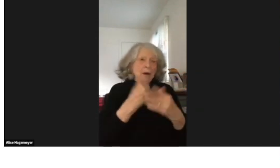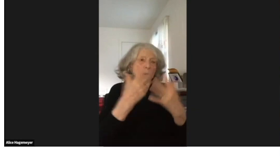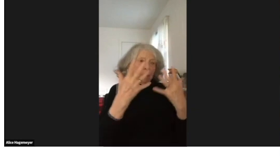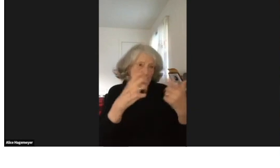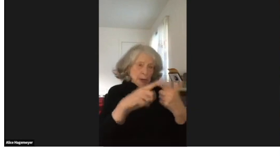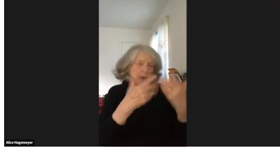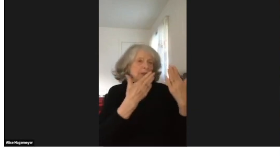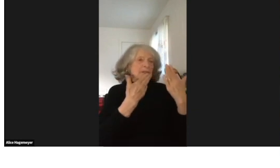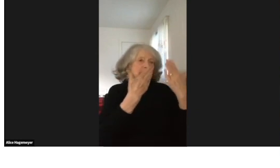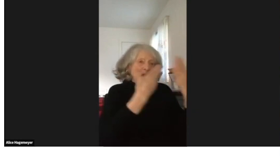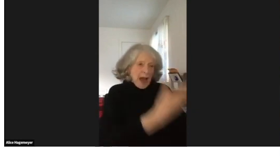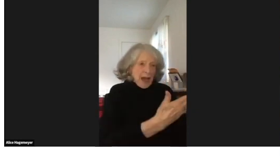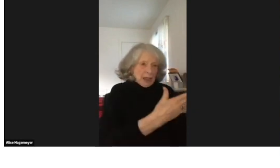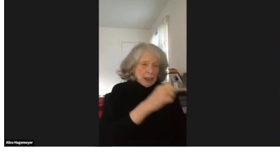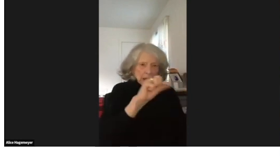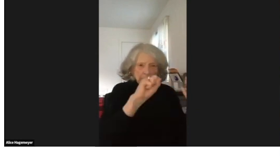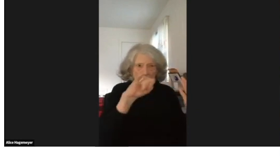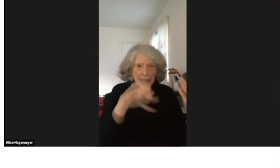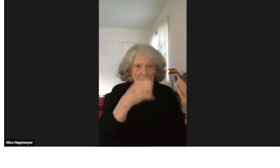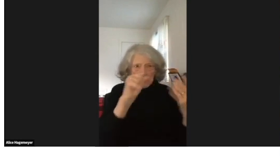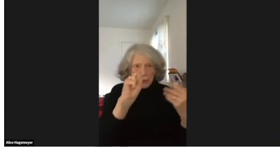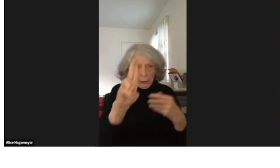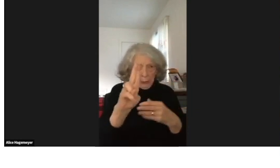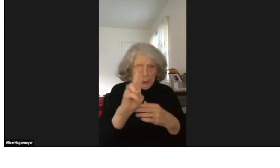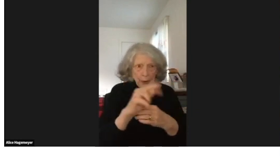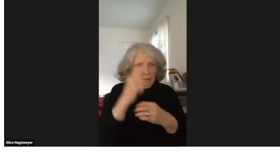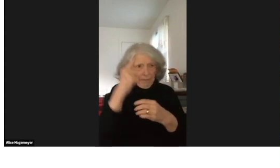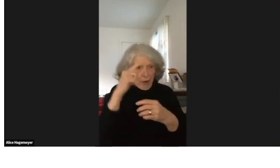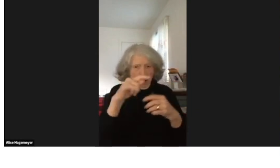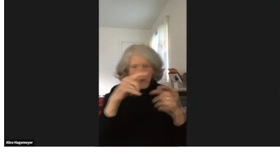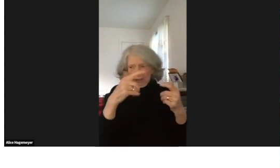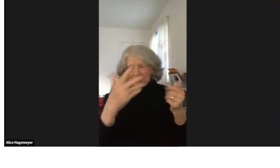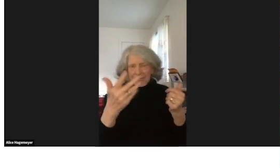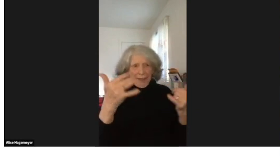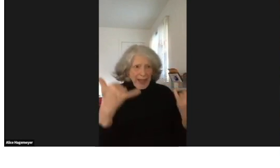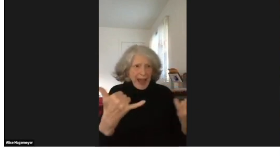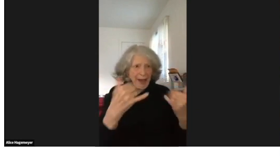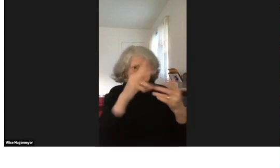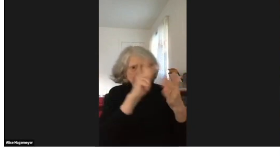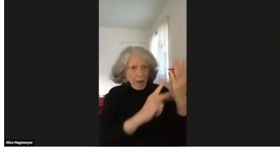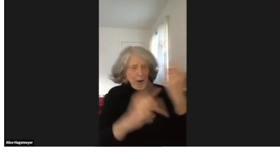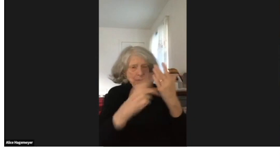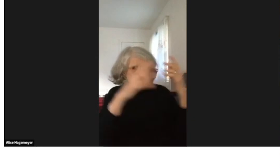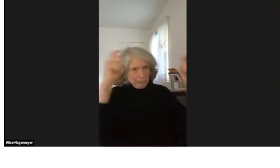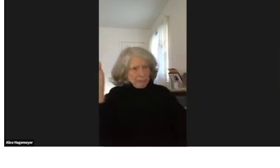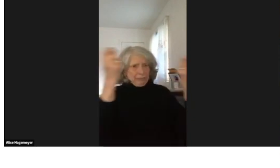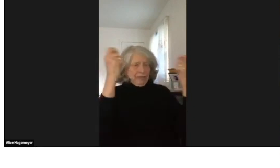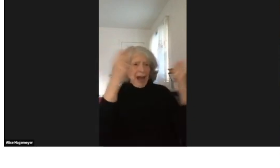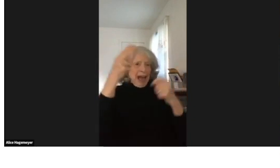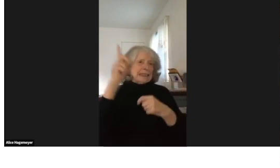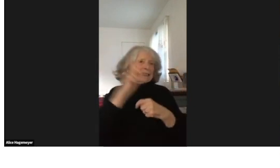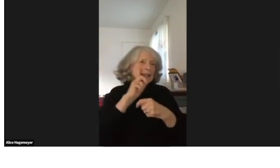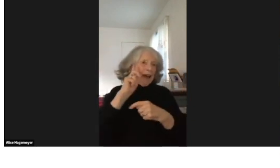Now, before I go on with my presentation, I would also like to thank San Jose State University for this opportunity